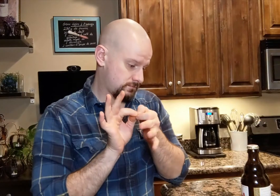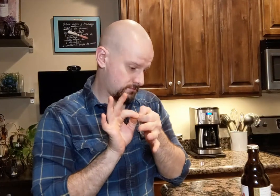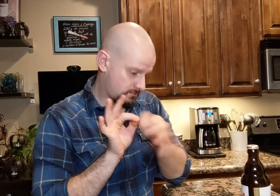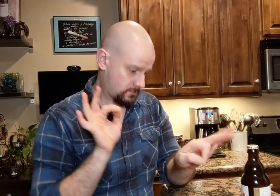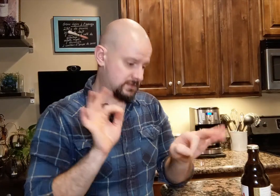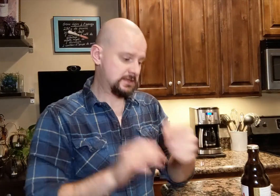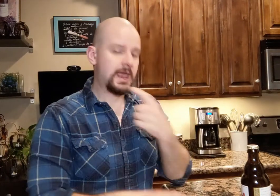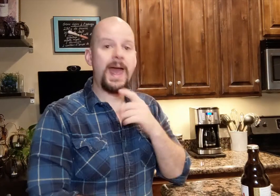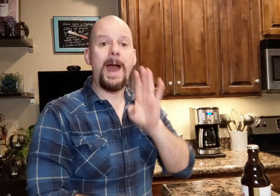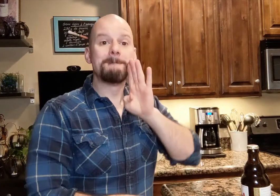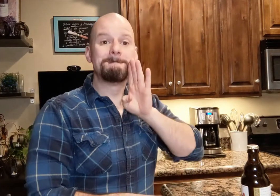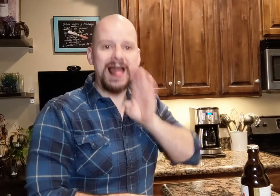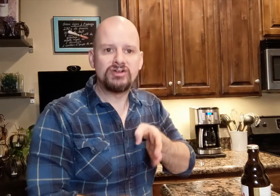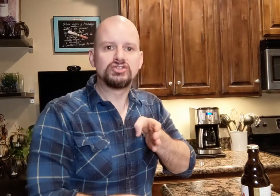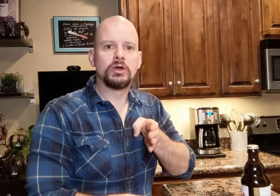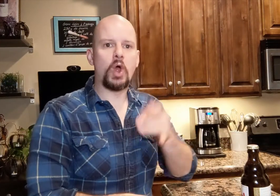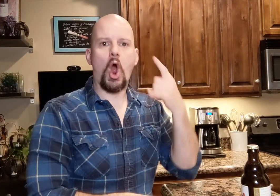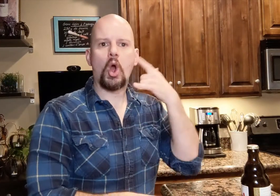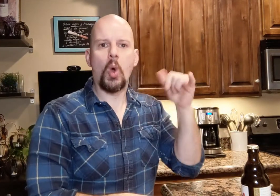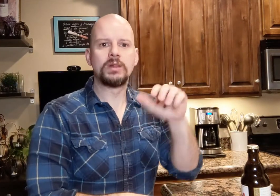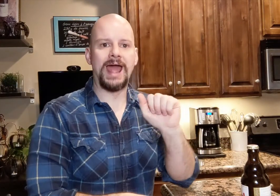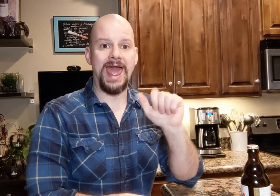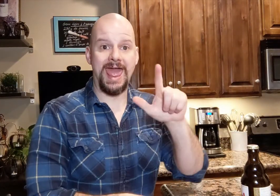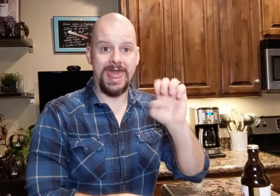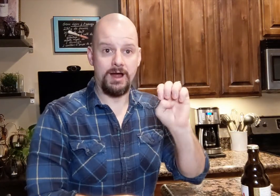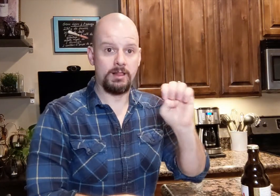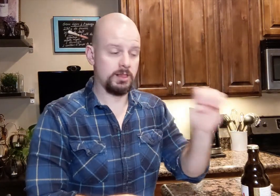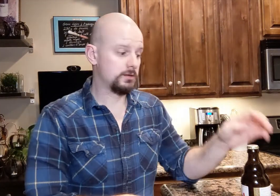The label says "Belgian golden ale."